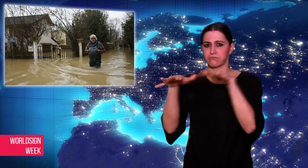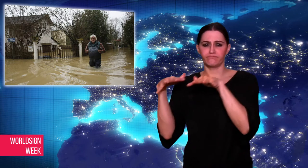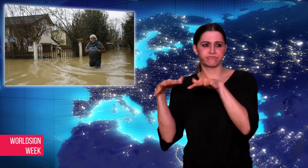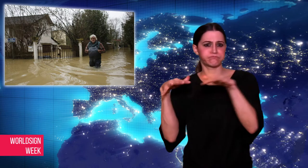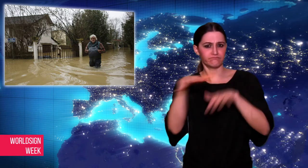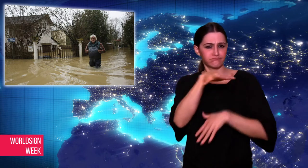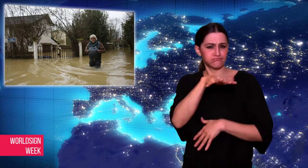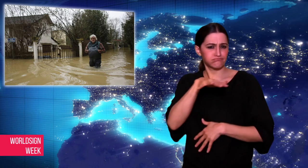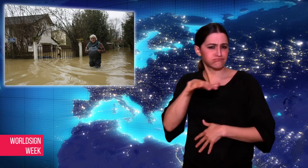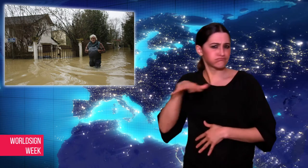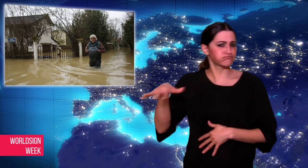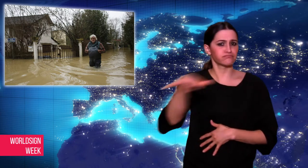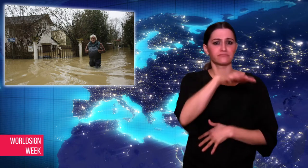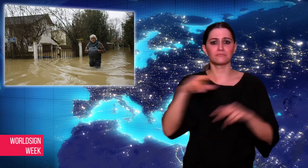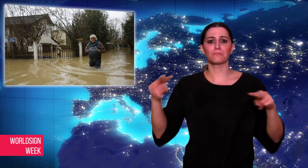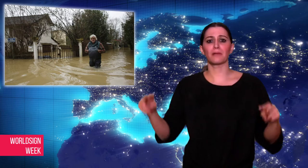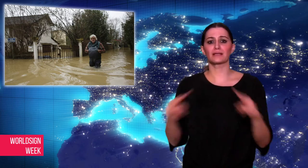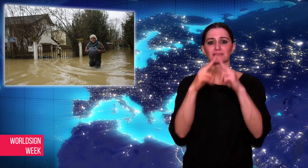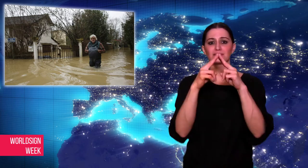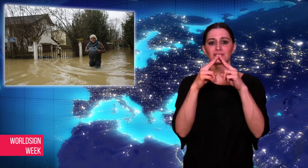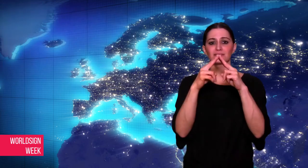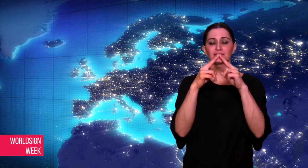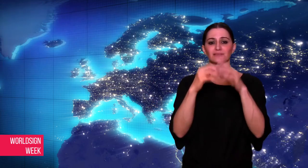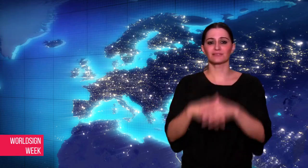up trees, lampposts, and parks in Paris.